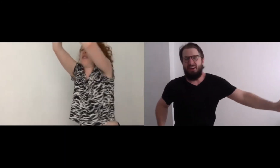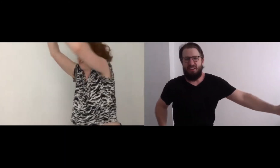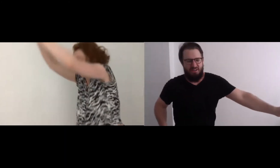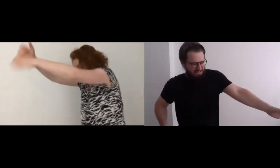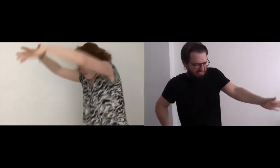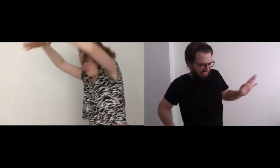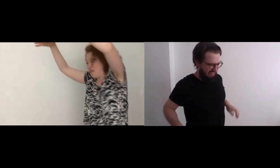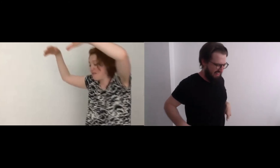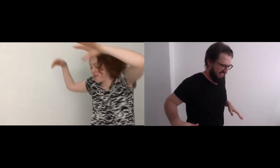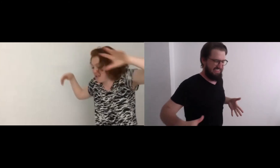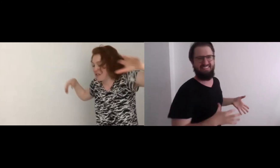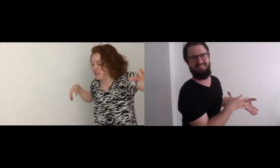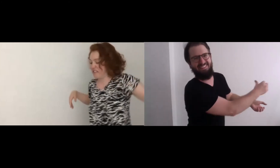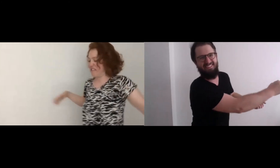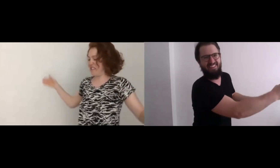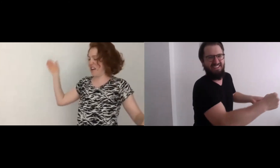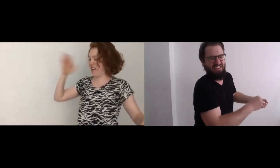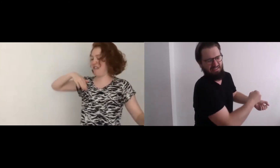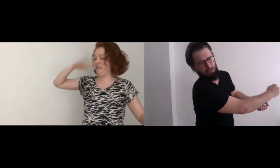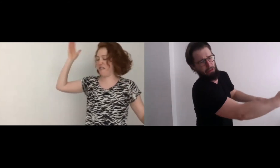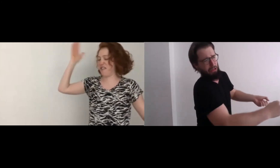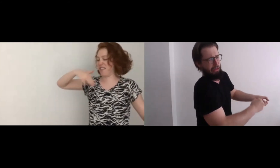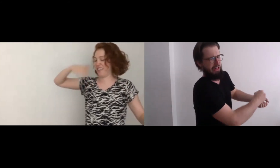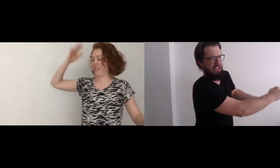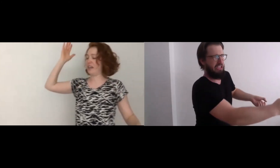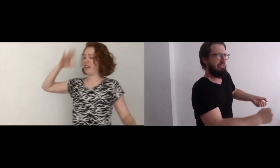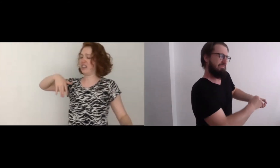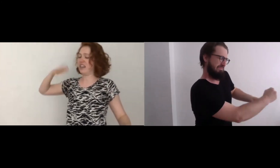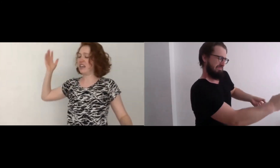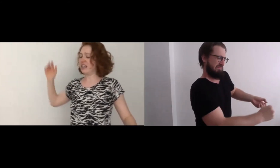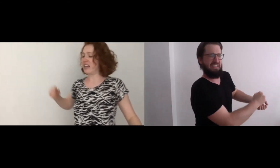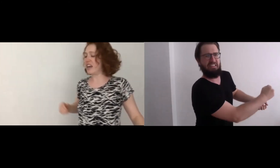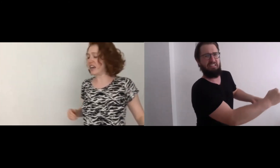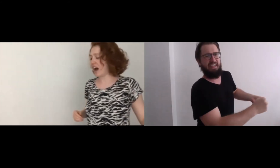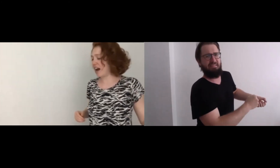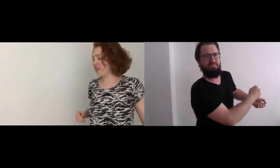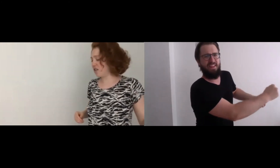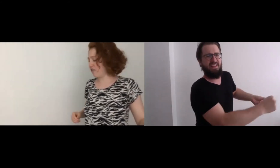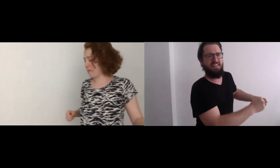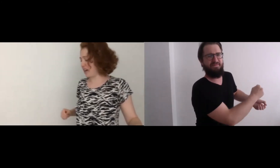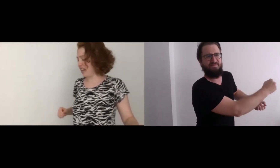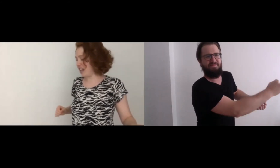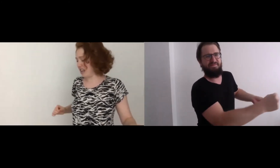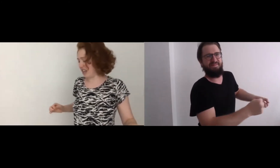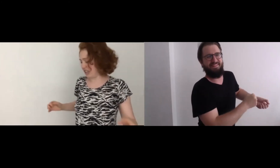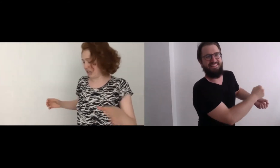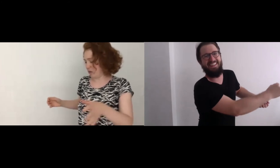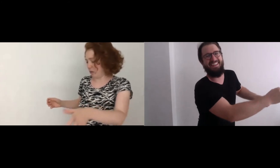Ew, ugh! Gross, ulgh! Hmmm, alright. I don't know if I'm going to eat this soup!